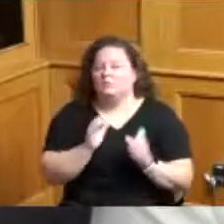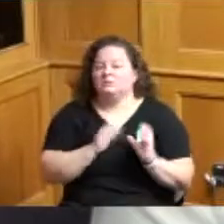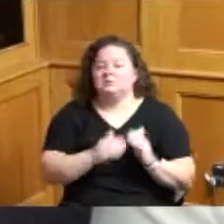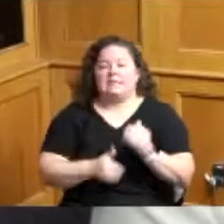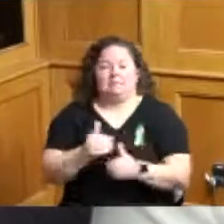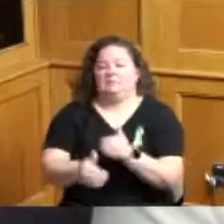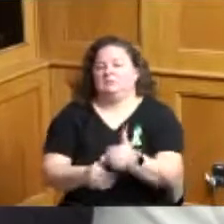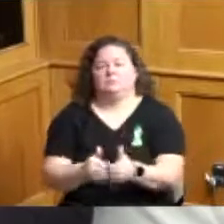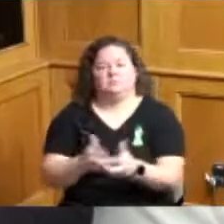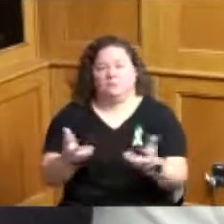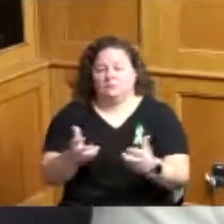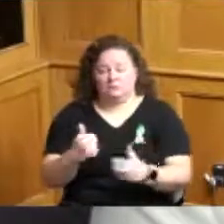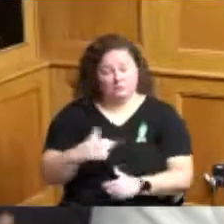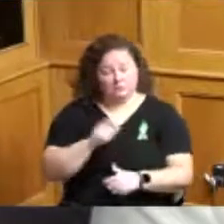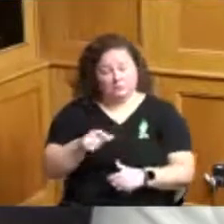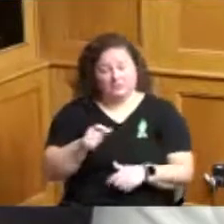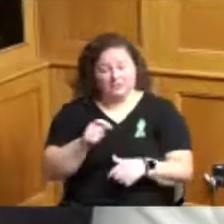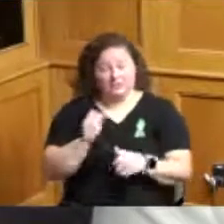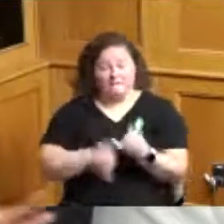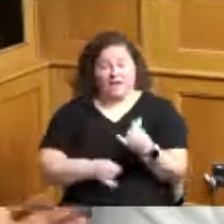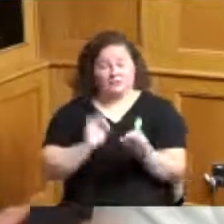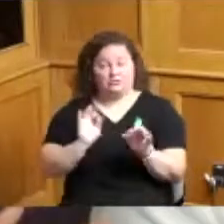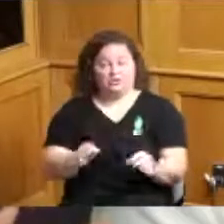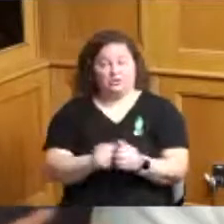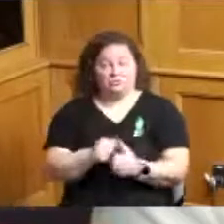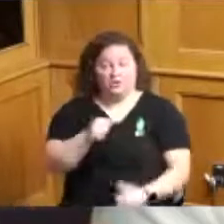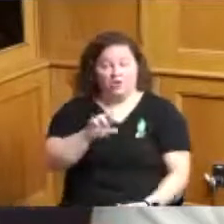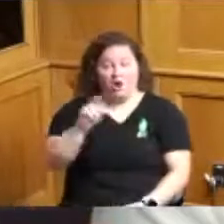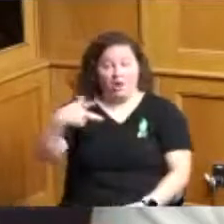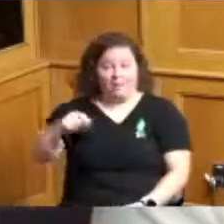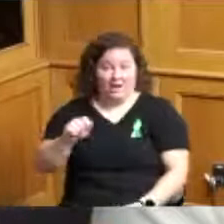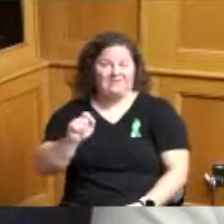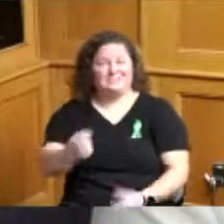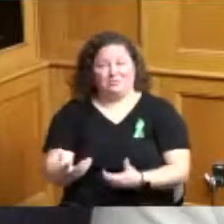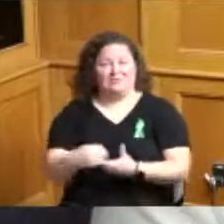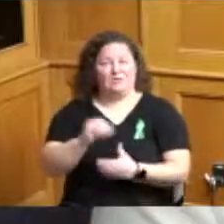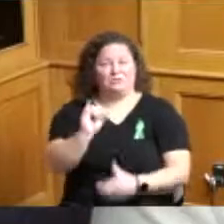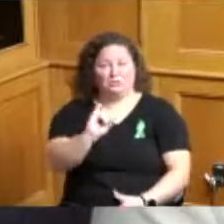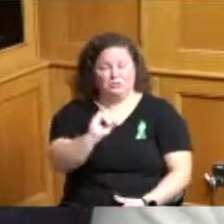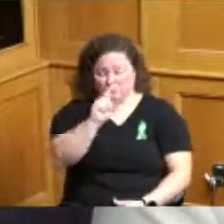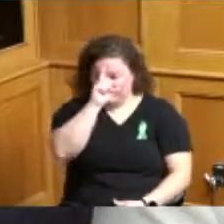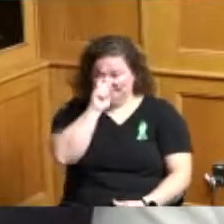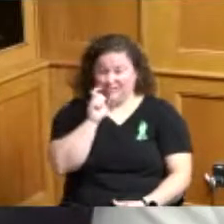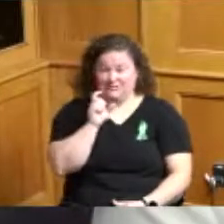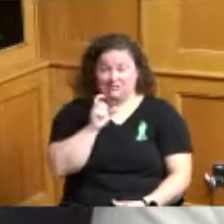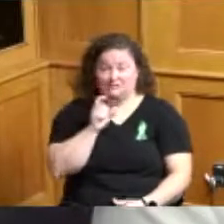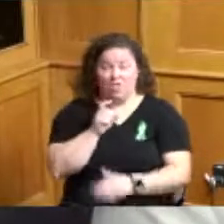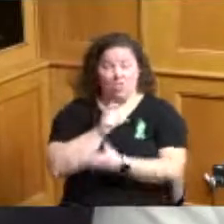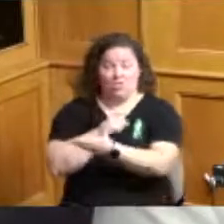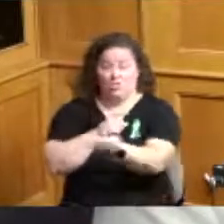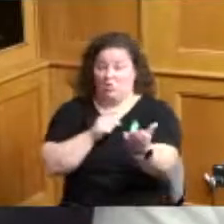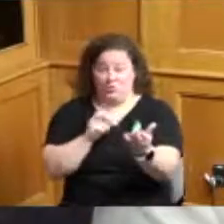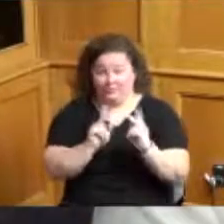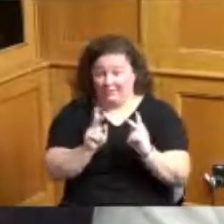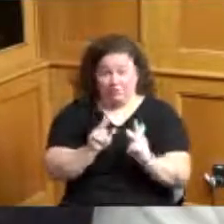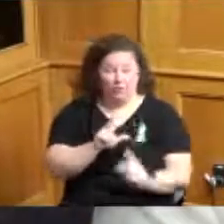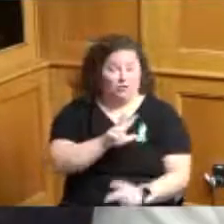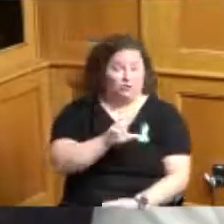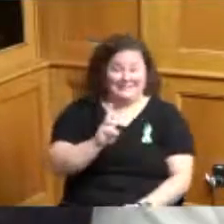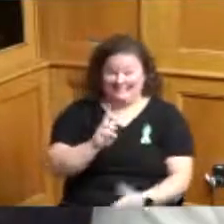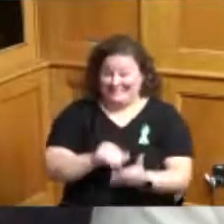about our ARPA that's got to be part of it because if these people are 36,000 or 40,000 more people